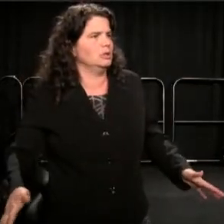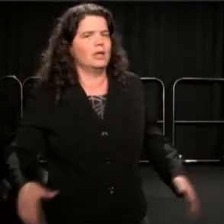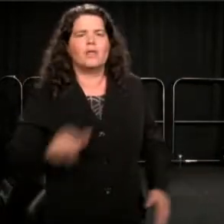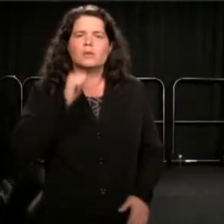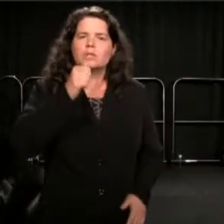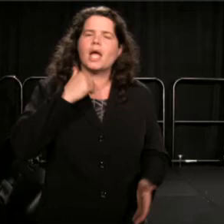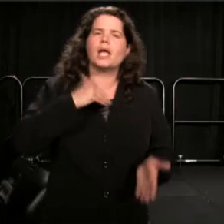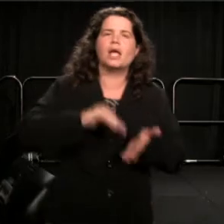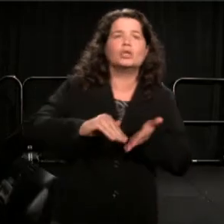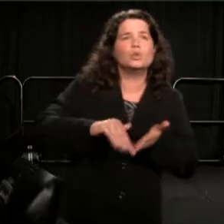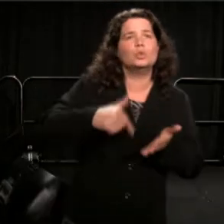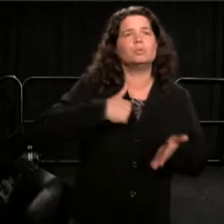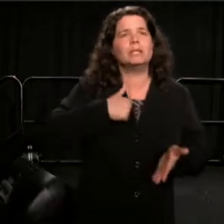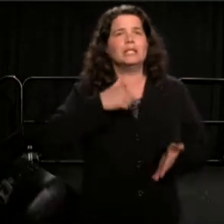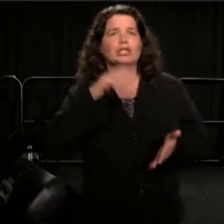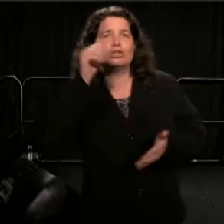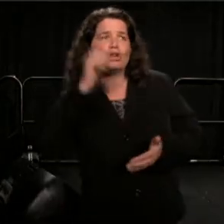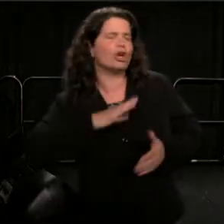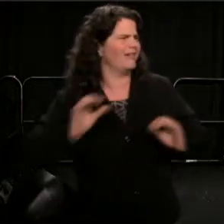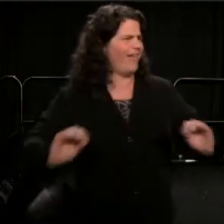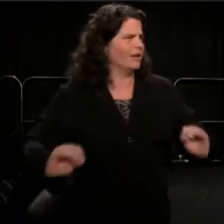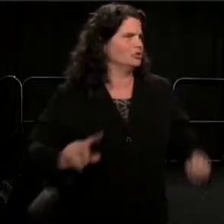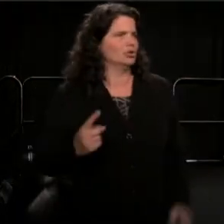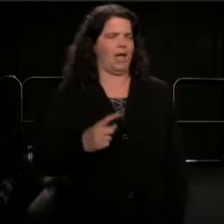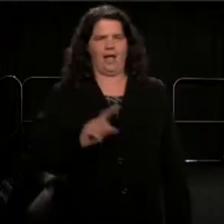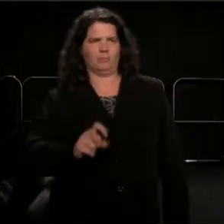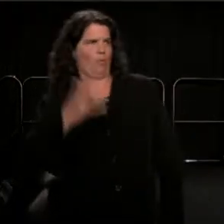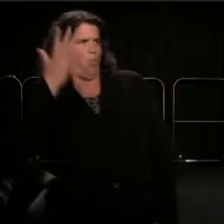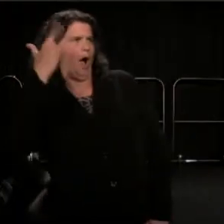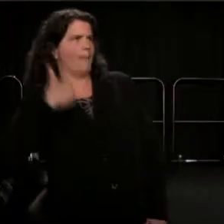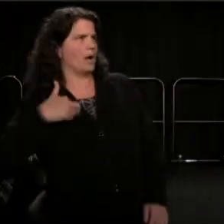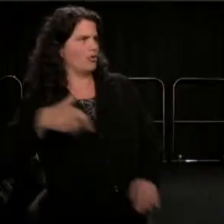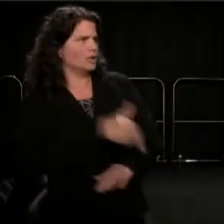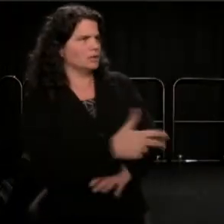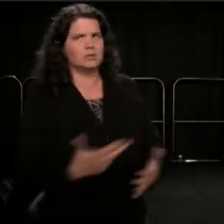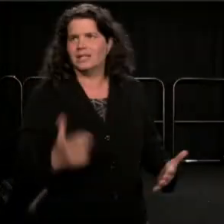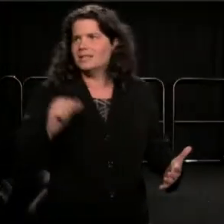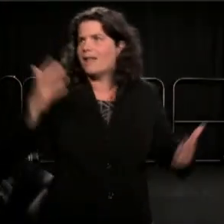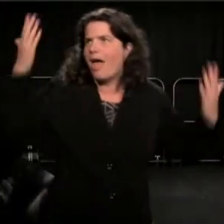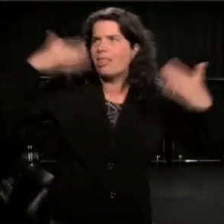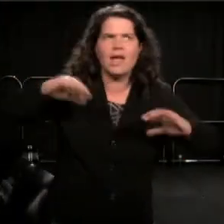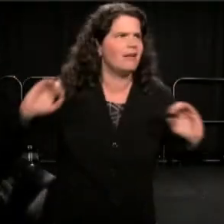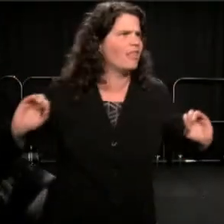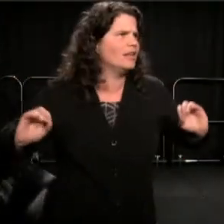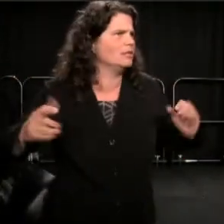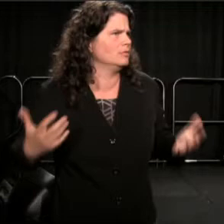be having none of that. What's the use of asking me, why am I crossing the street, it's not late outside, it's not none of that, so what so you--"